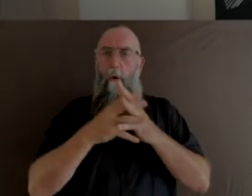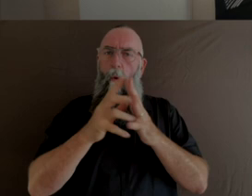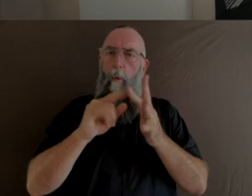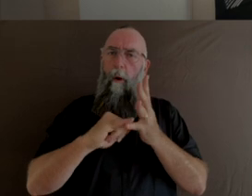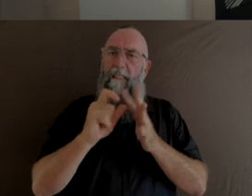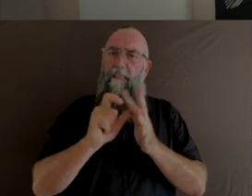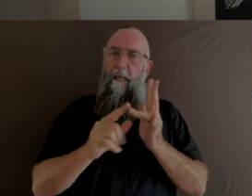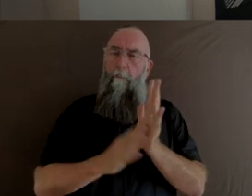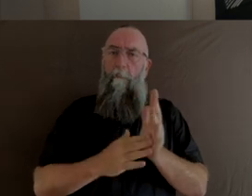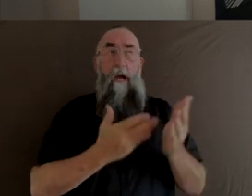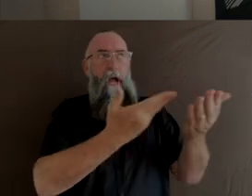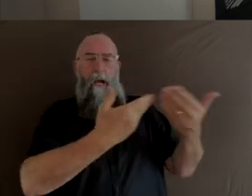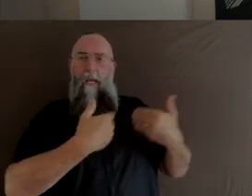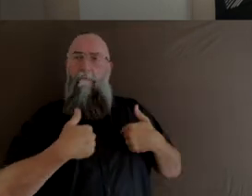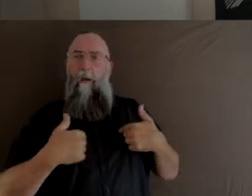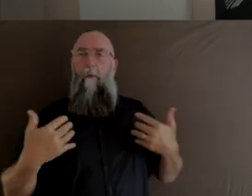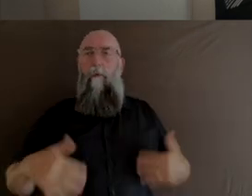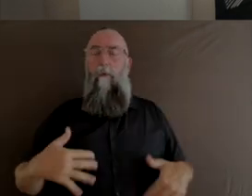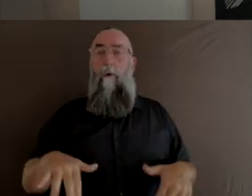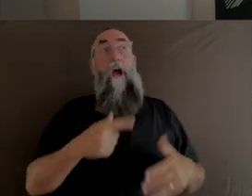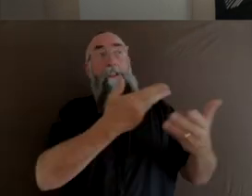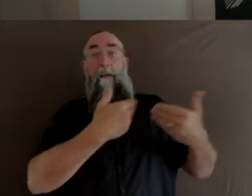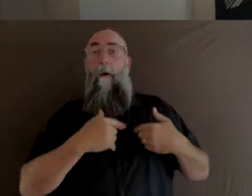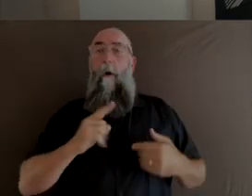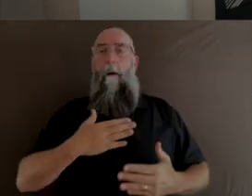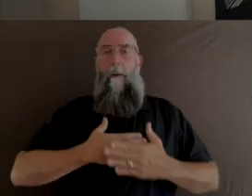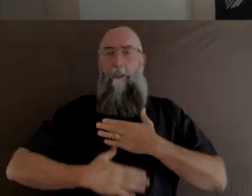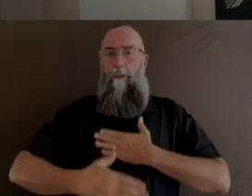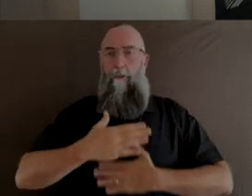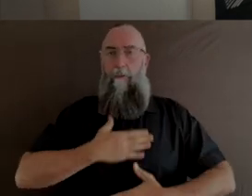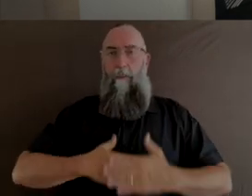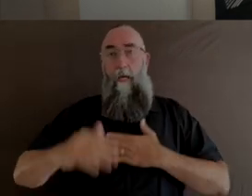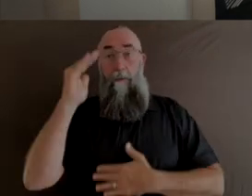grandmother gave to me was patience, stamina and endurance.